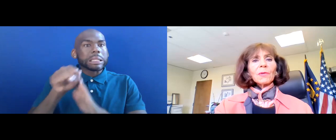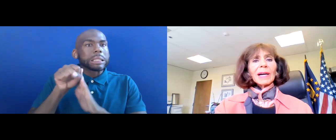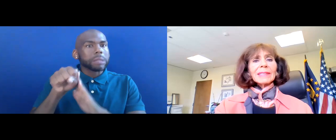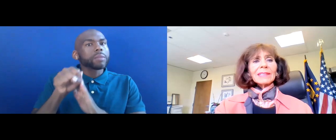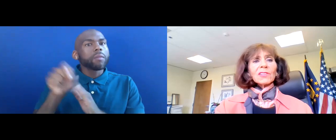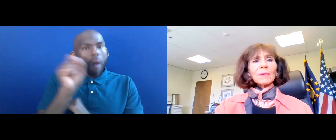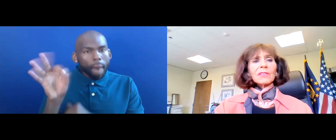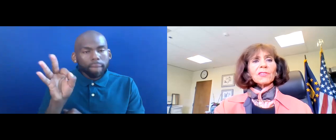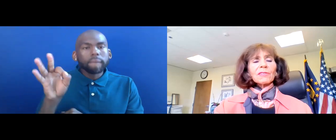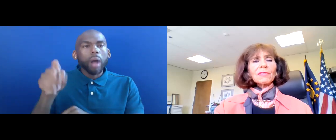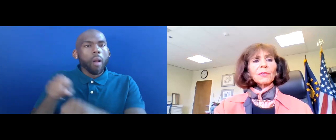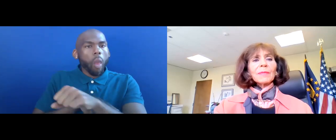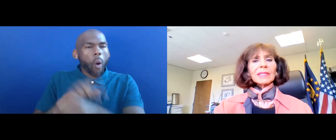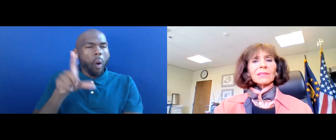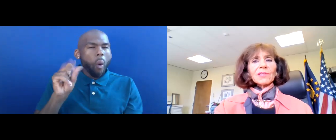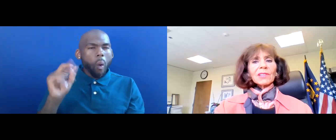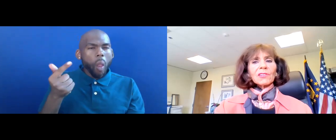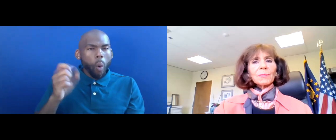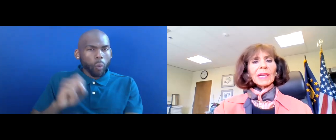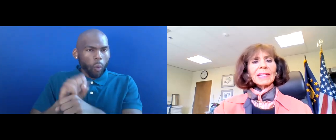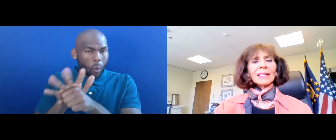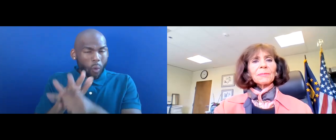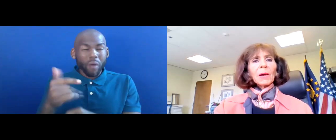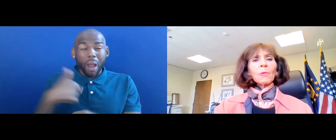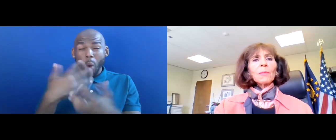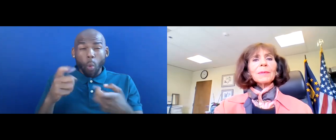SO I'D LIKE TO SPEND JUST A FEW MINUTES EXPLAINING WHAT WE